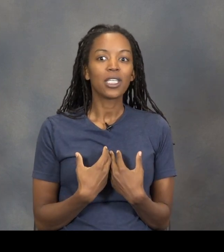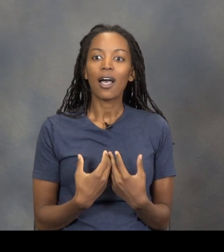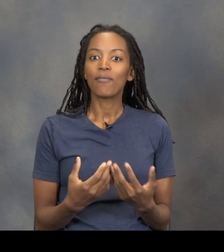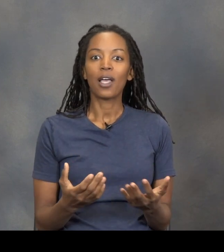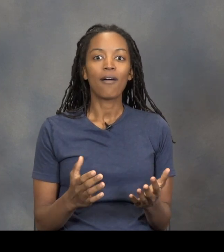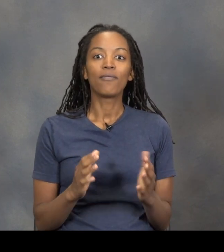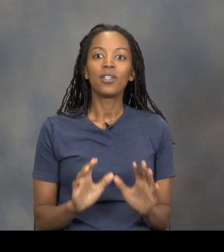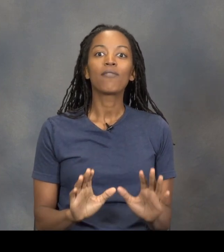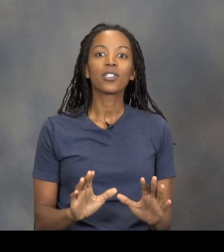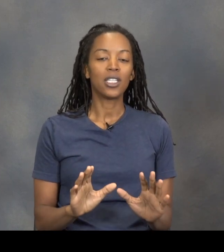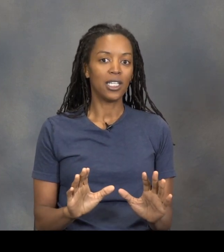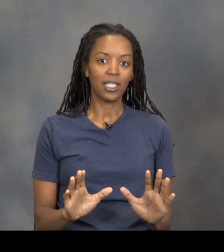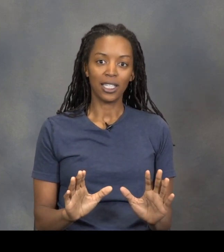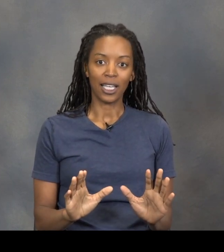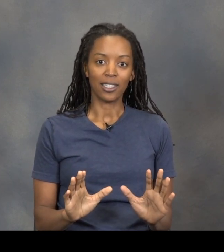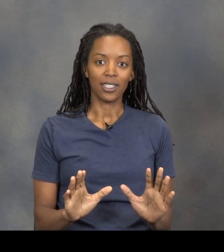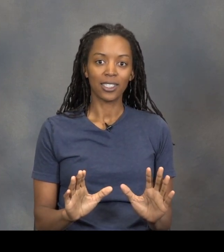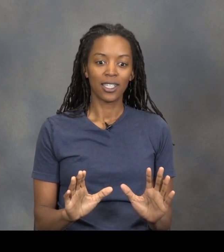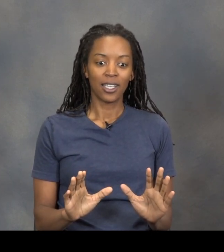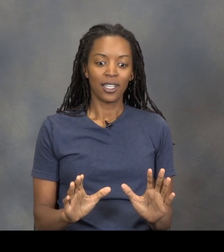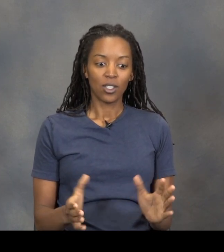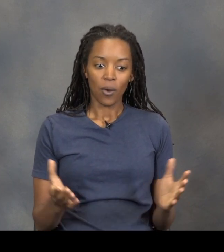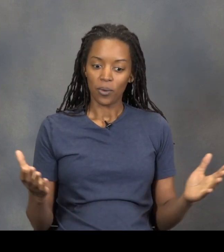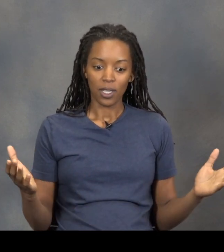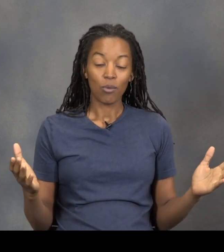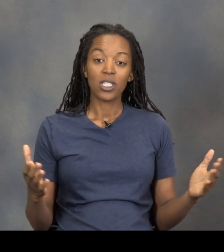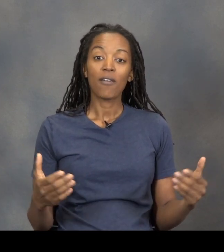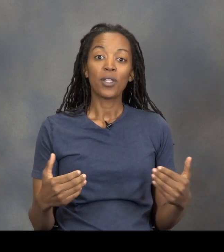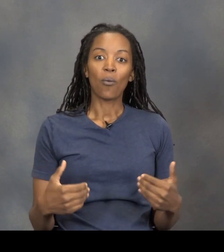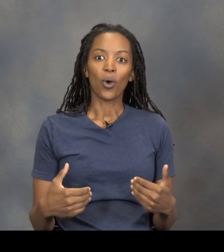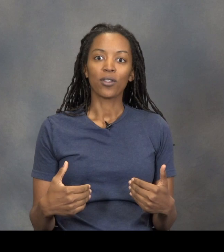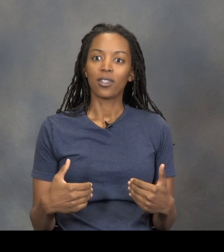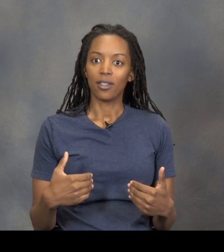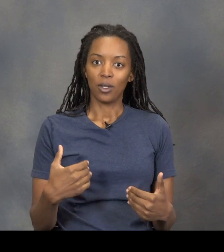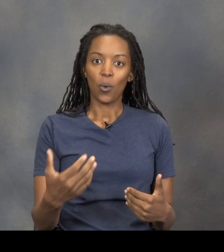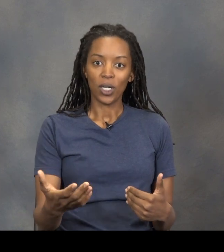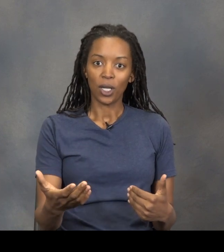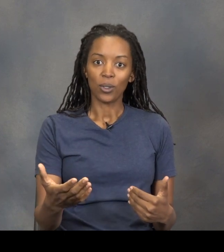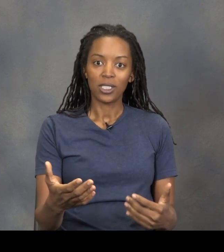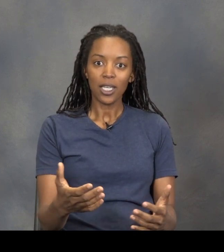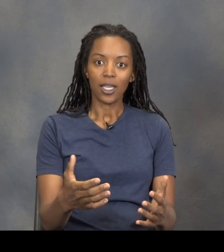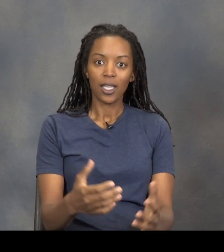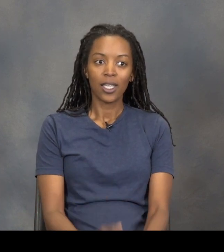I've never seen anything like this. So it was definitely worth going to go see it.